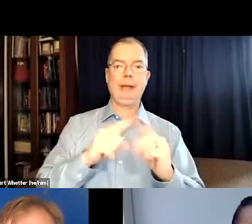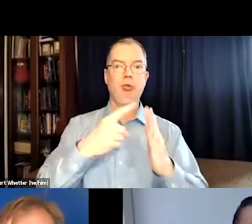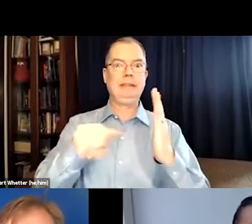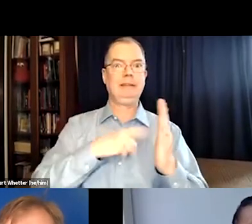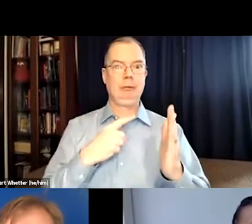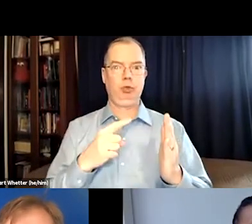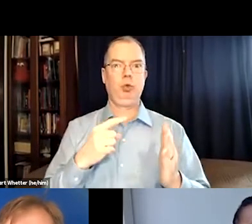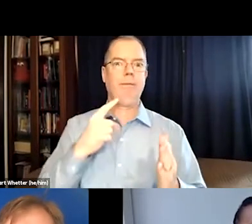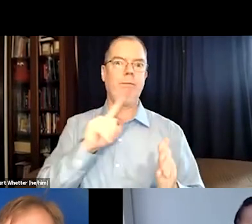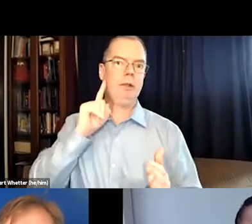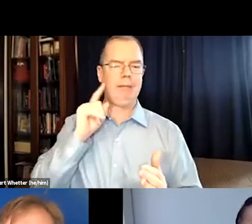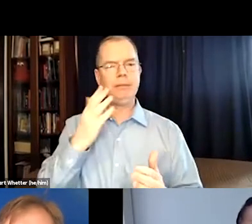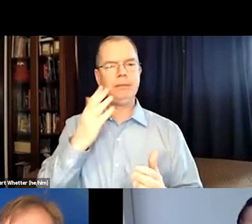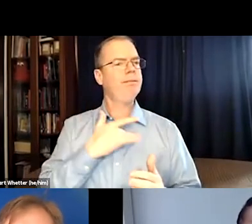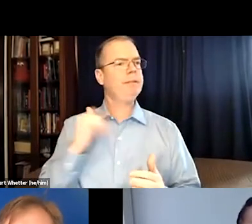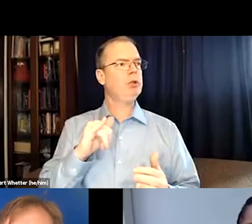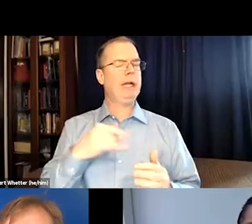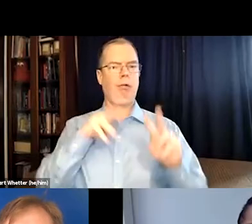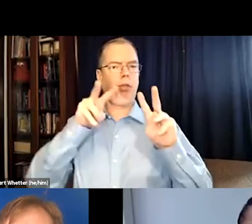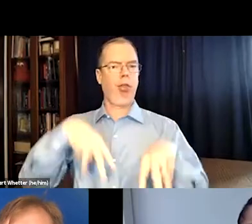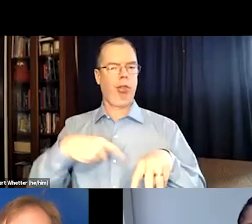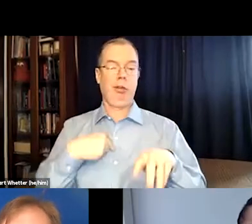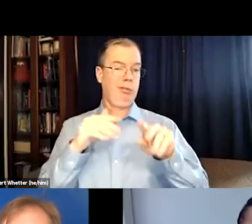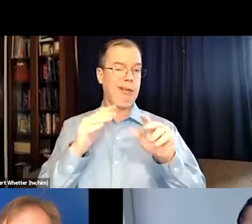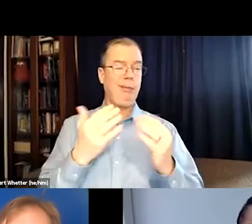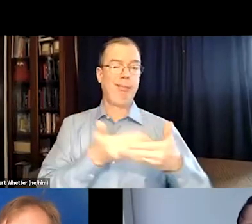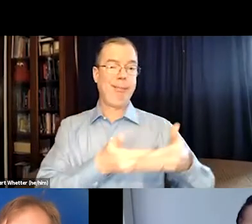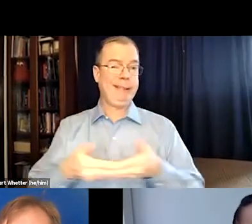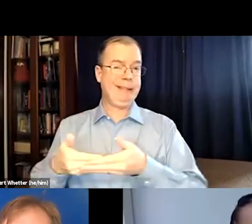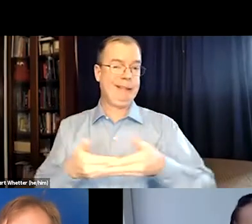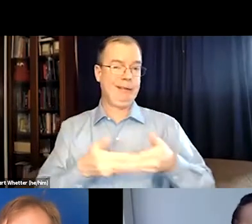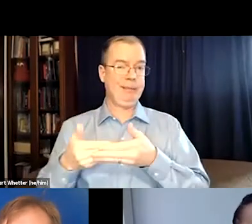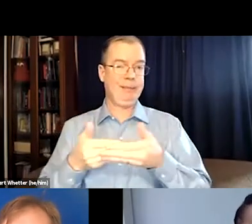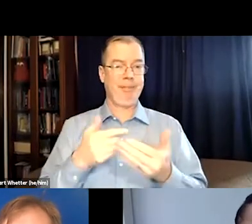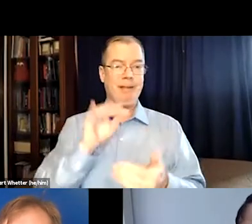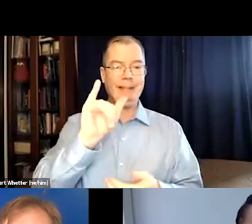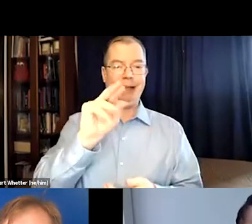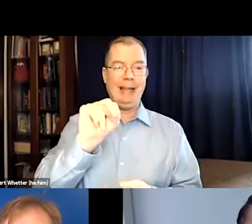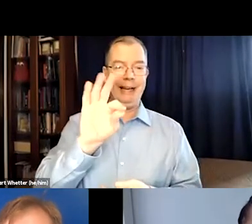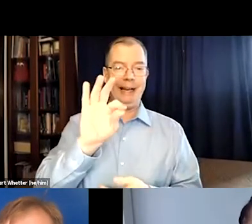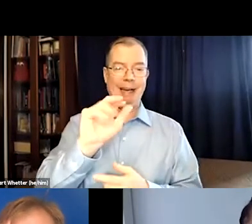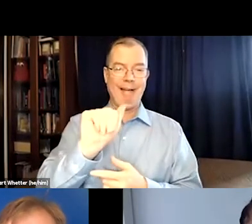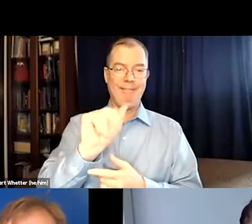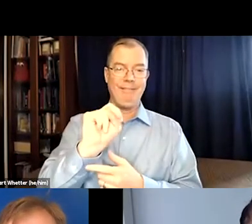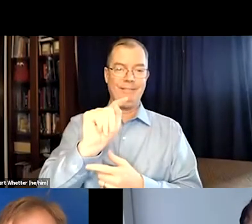they feel like the captioner is trying to censor things for deaf people. And some of them are shocked.